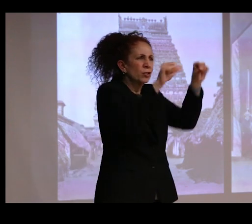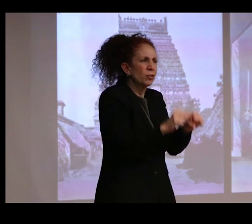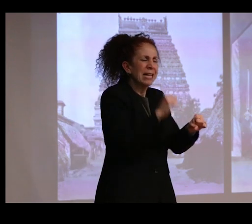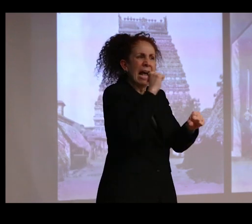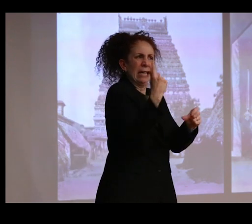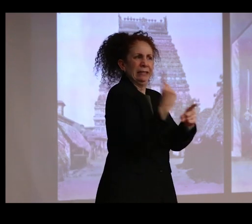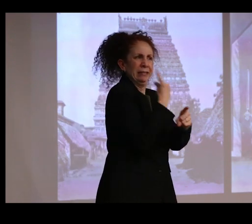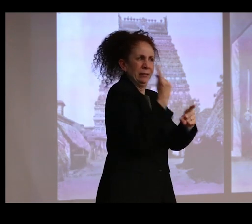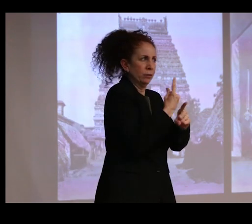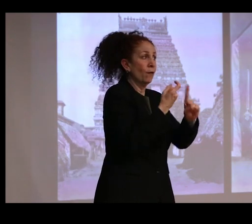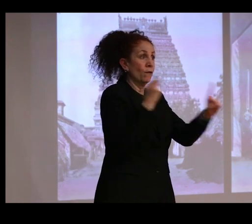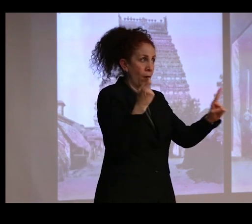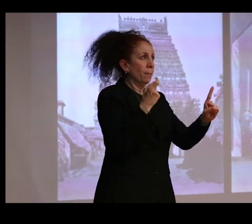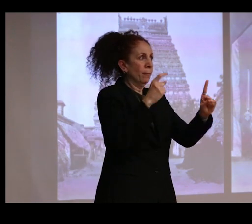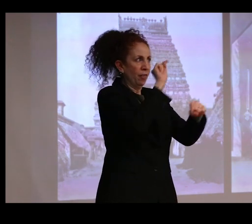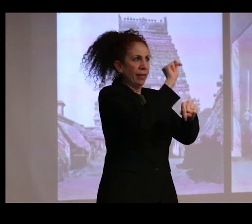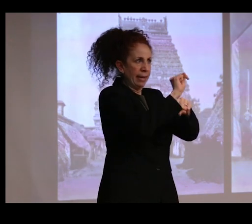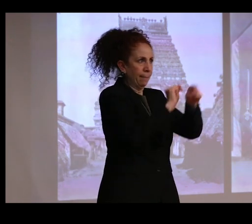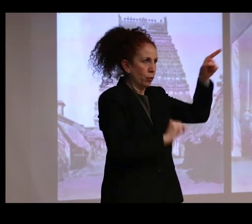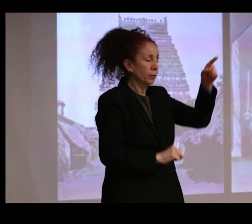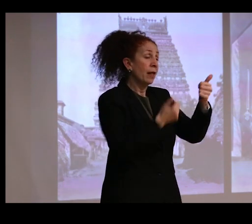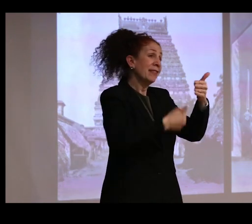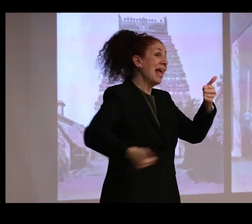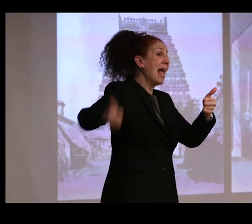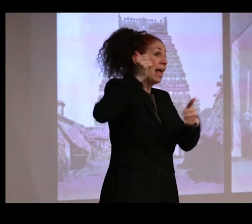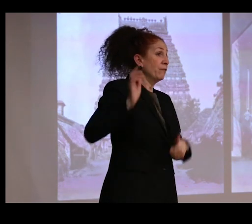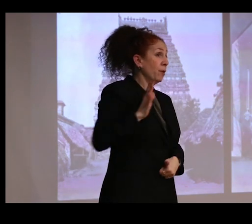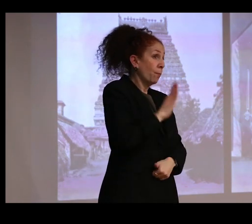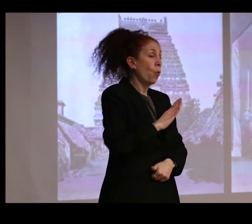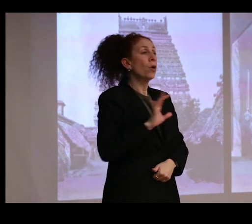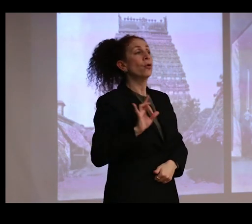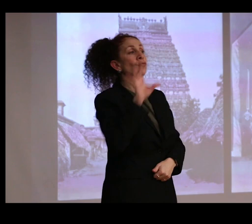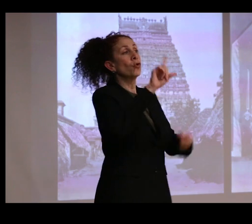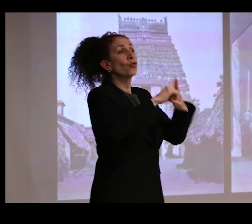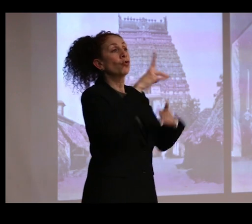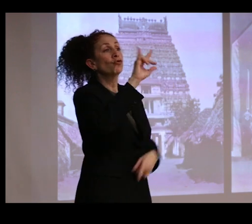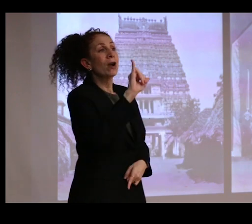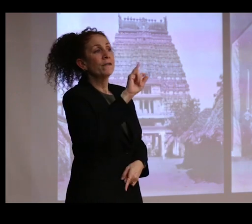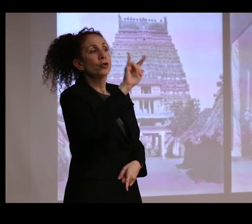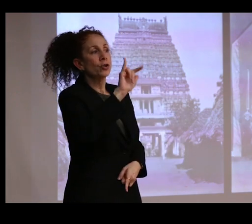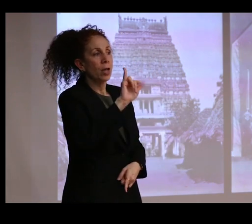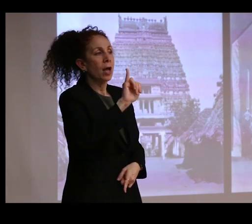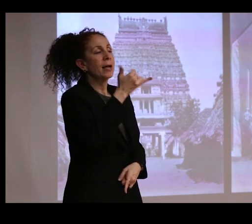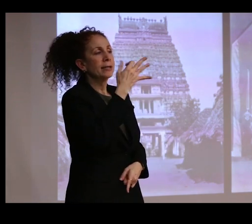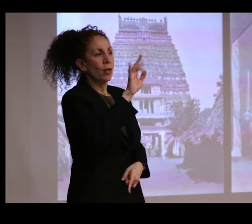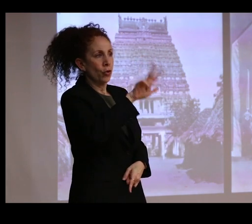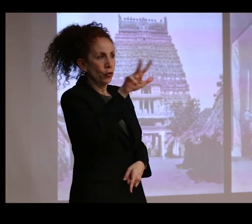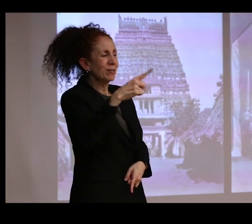at Srirangam, the head of their religious board wrote to Gravely in July 1933 that he couldn't possibly